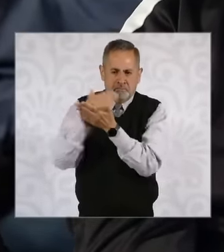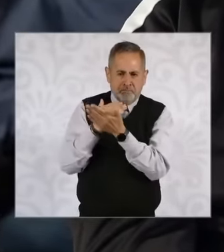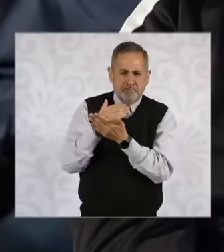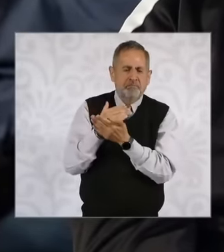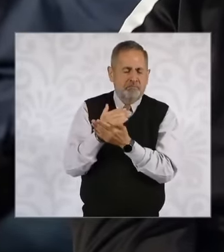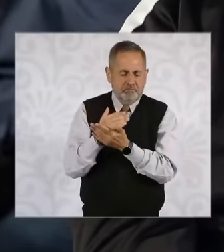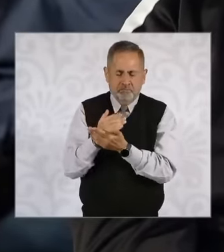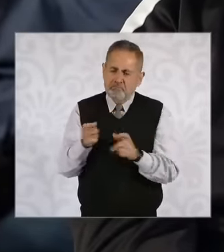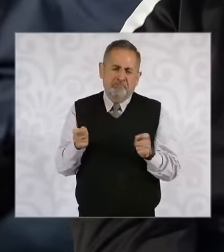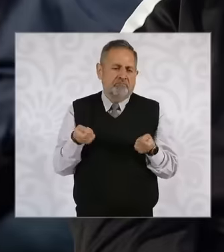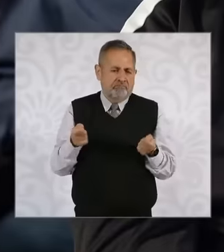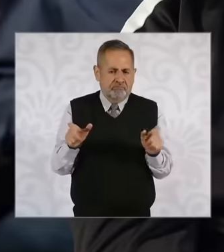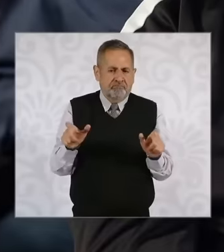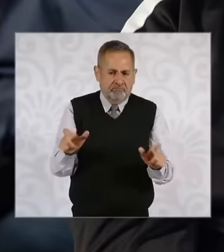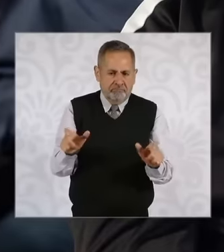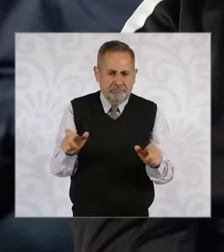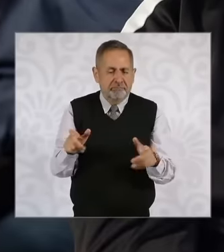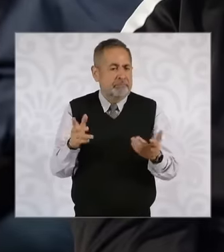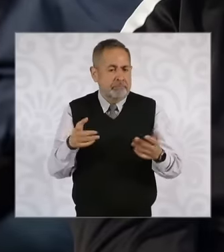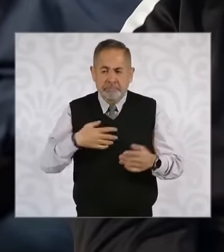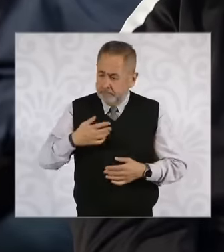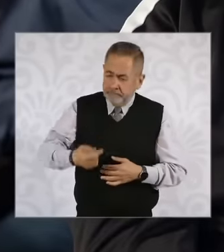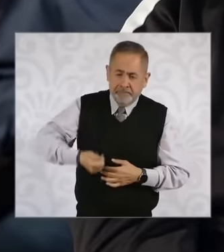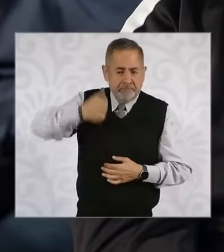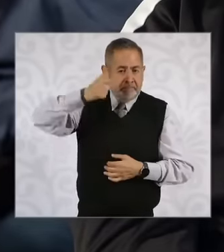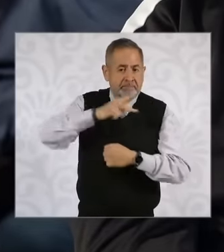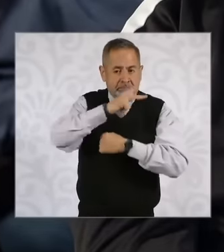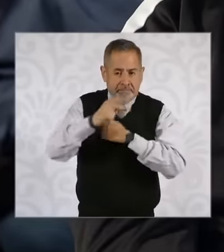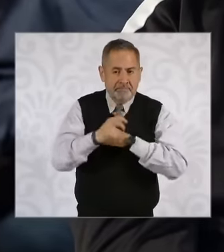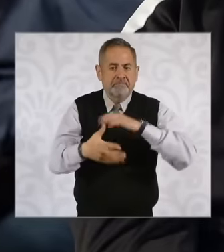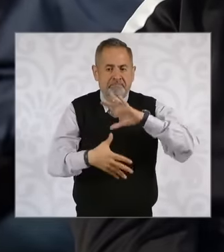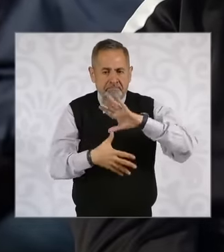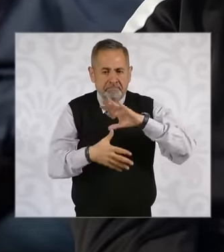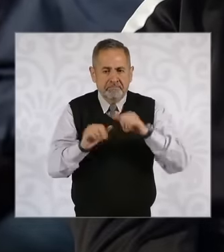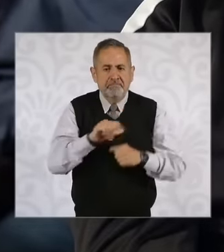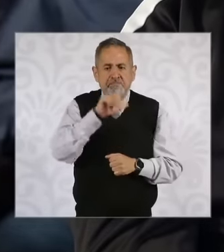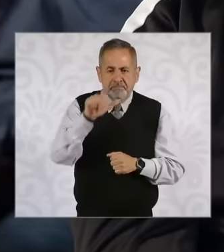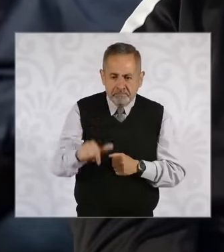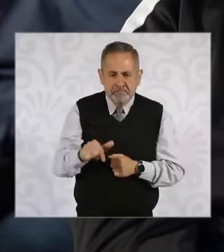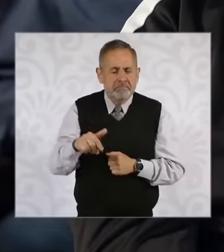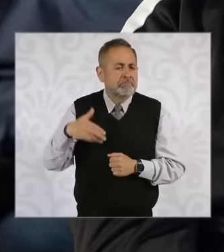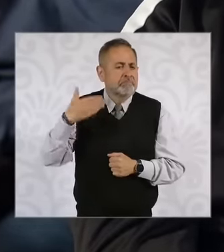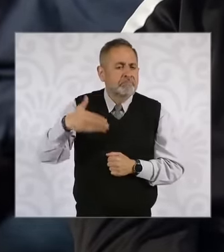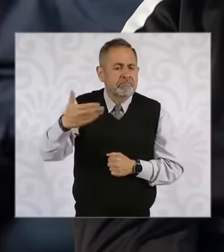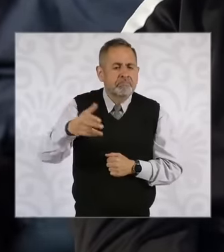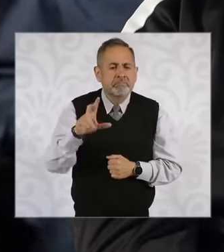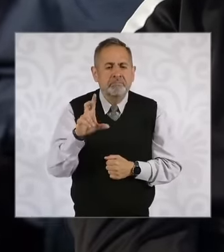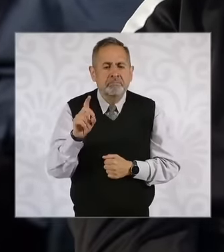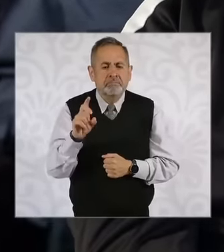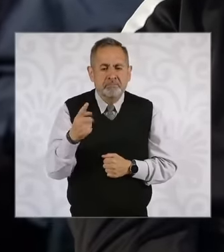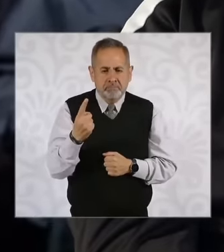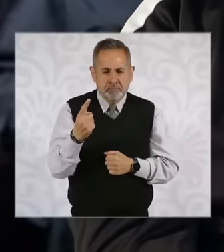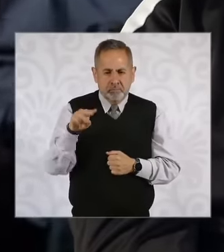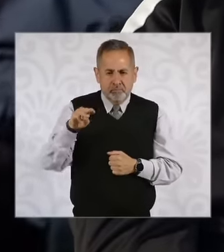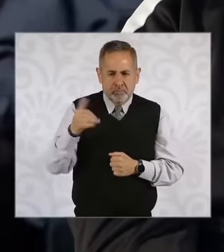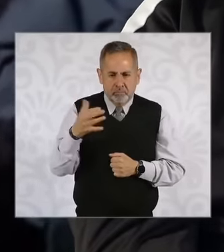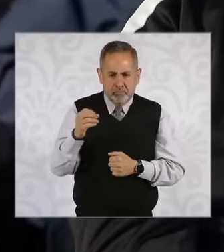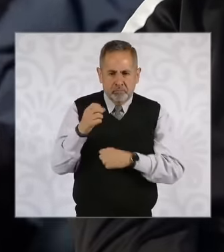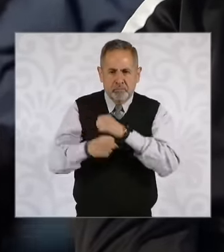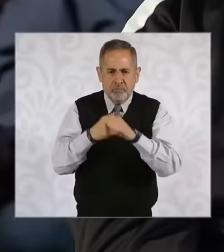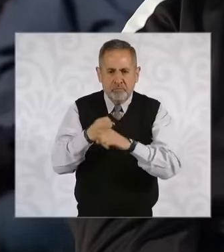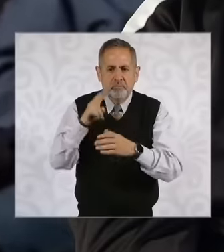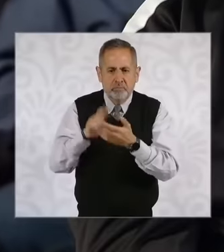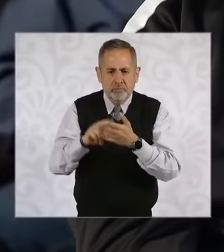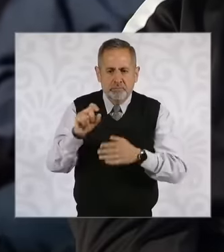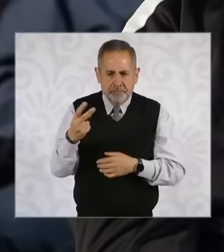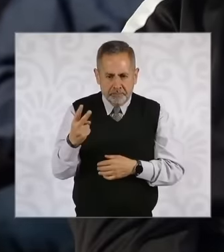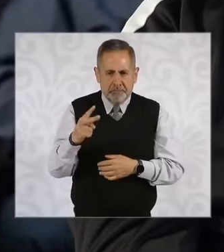the first nation in the Americas, then on May 31, 2022, the president and former president